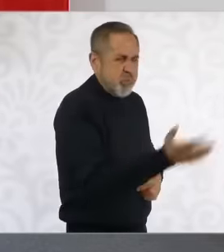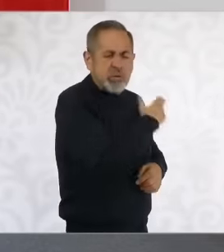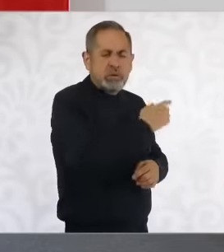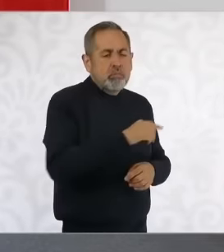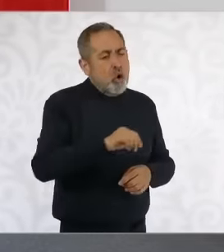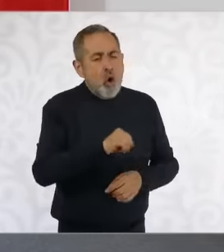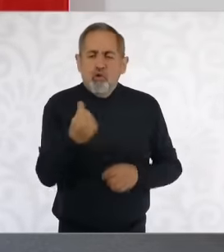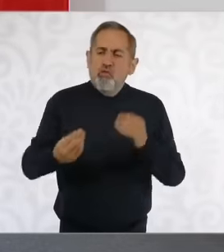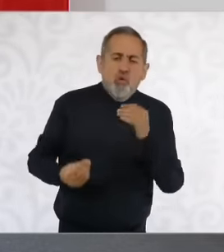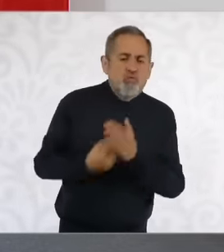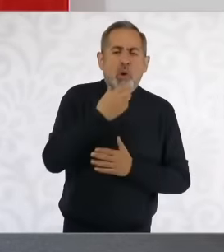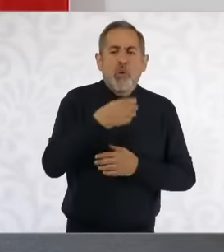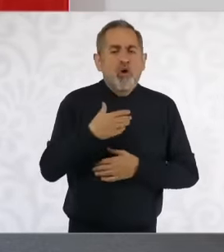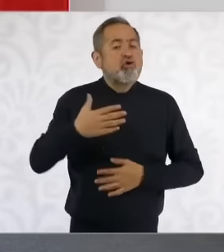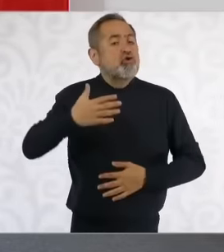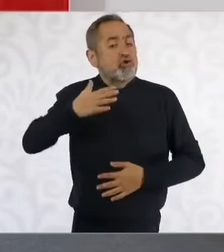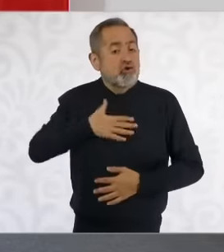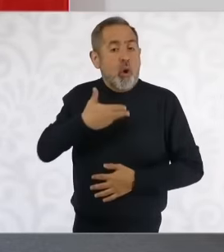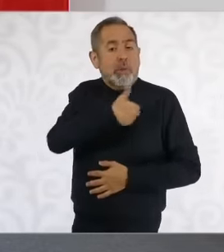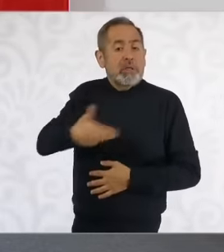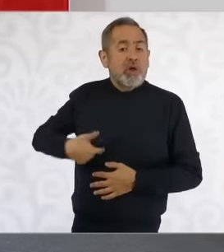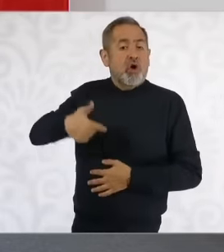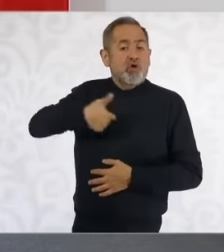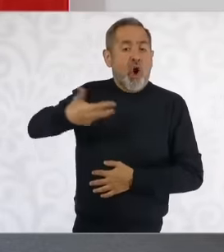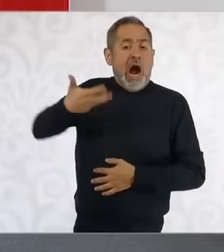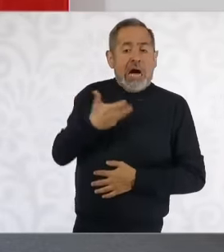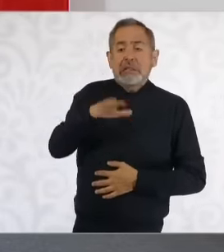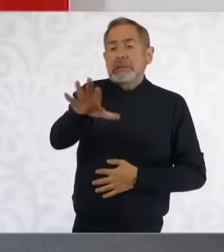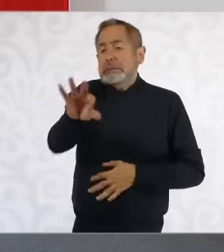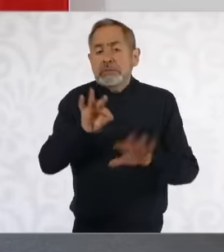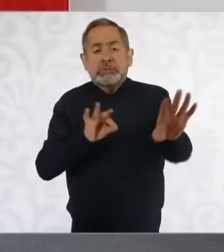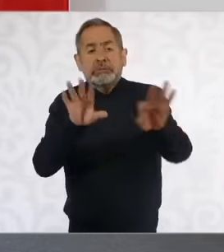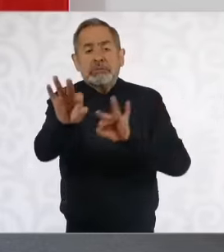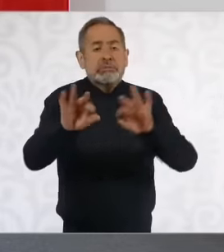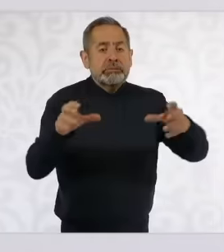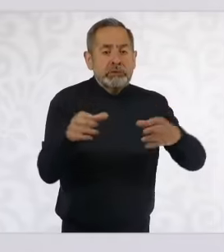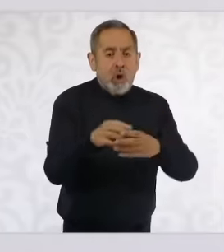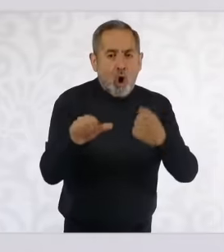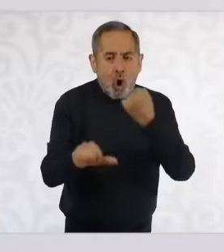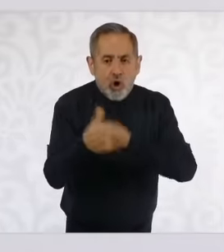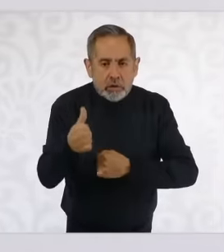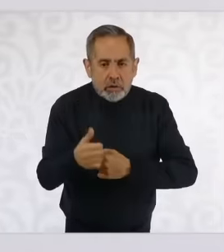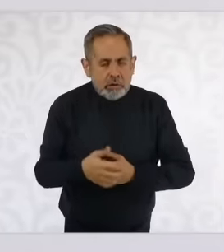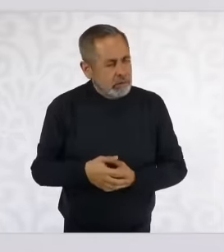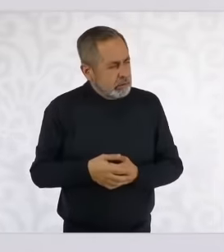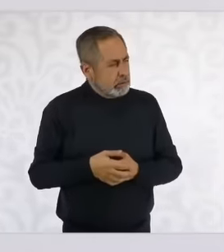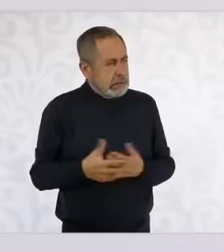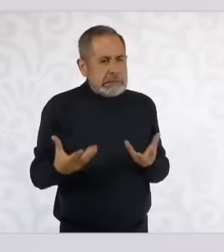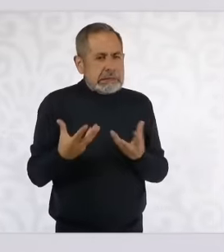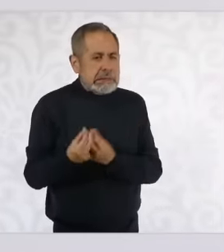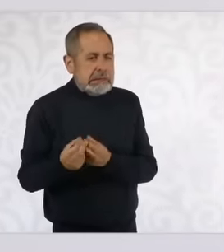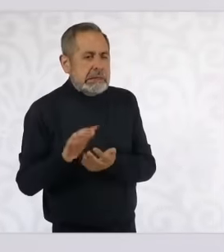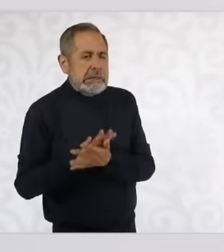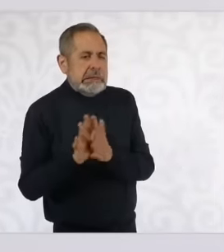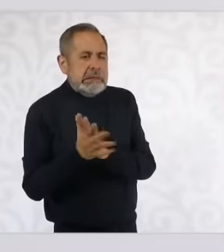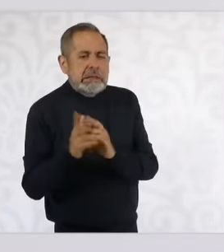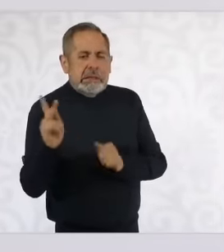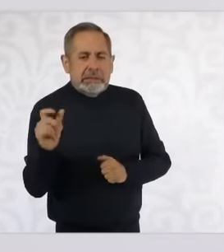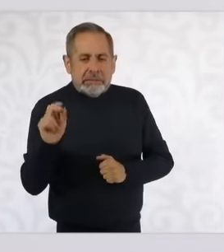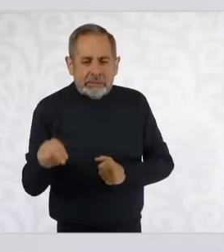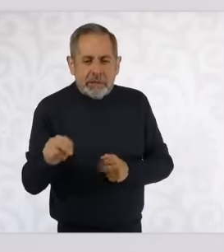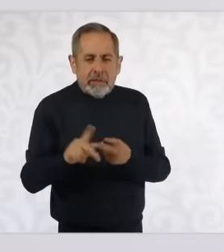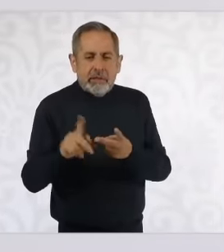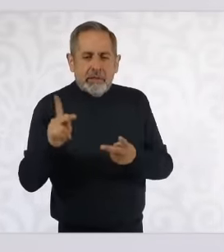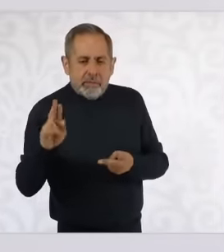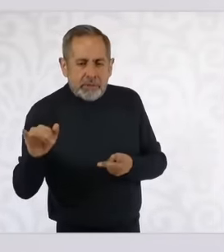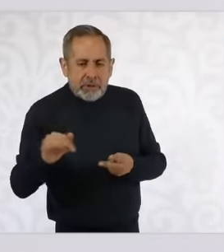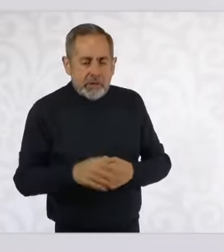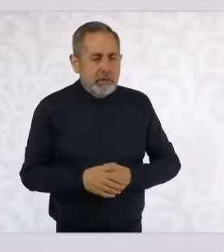11 he in Alliance with the pan I in the pri And now he tells us that they were independent super